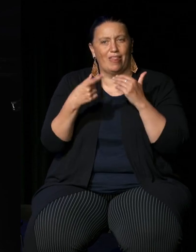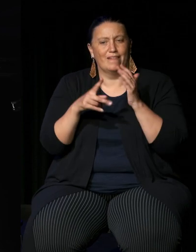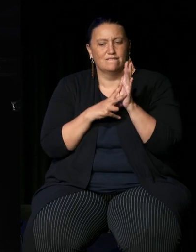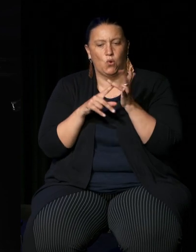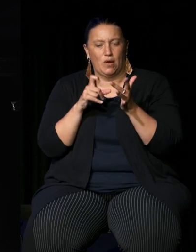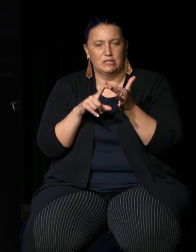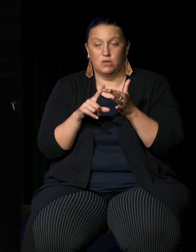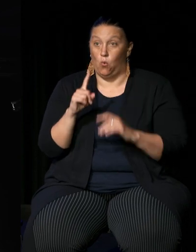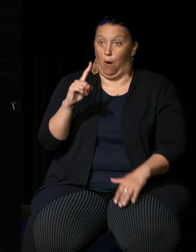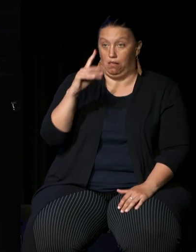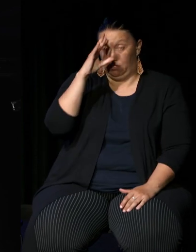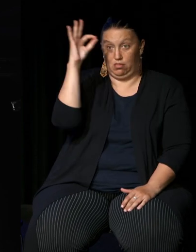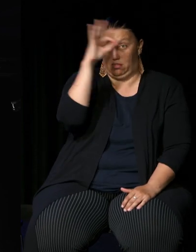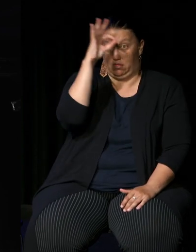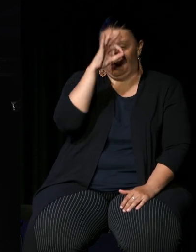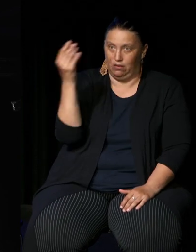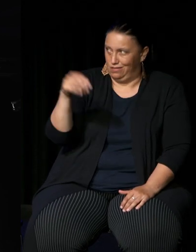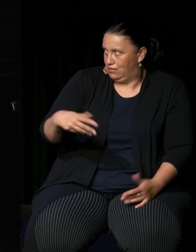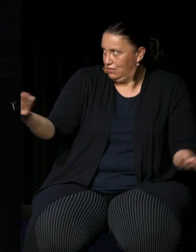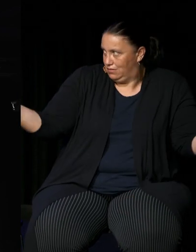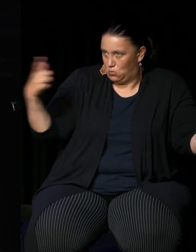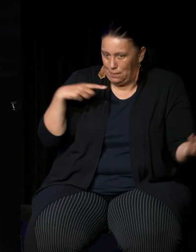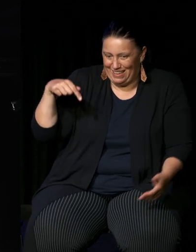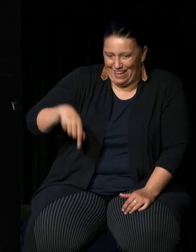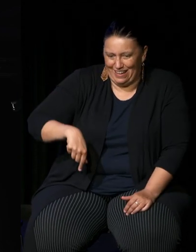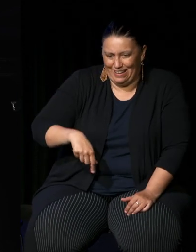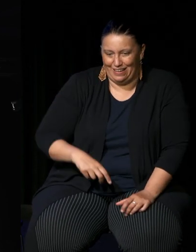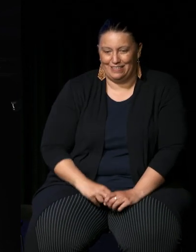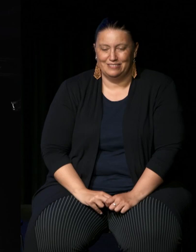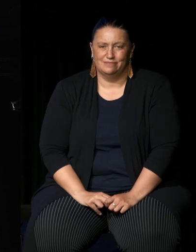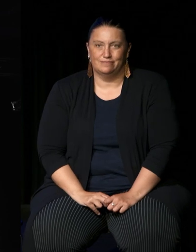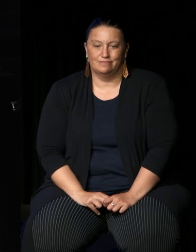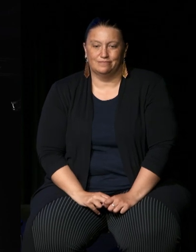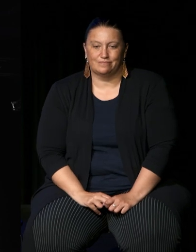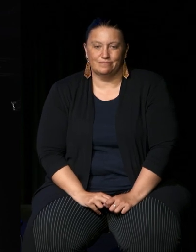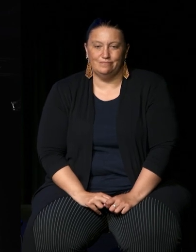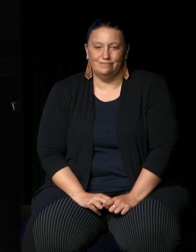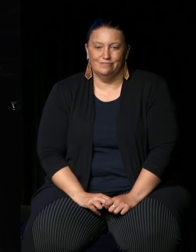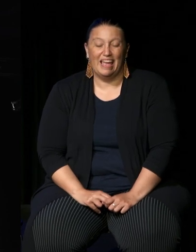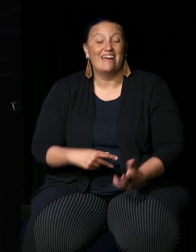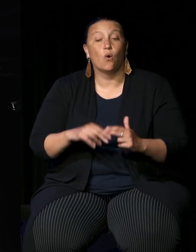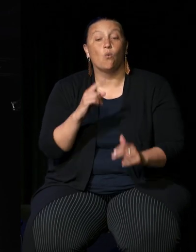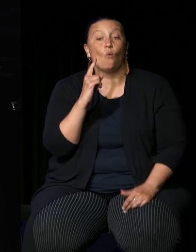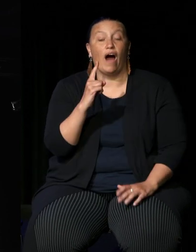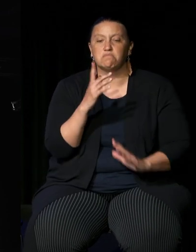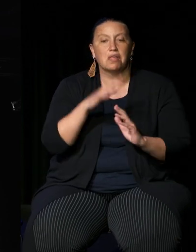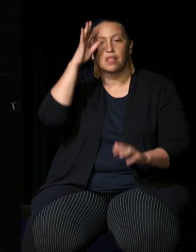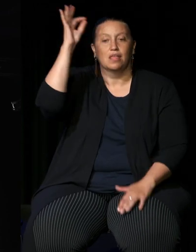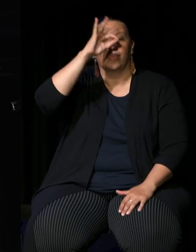really know anything about it at all that's why I came along Buck you know, um or uh you strongly agree I think I know pretty much everything I'm actually here to tell everybody else about it